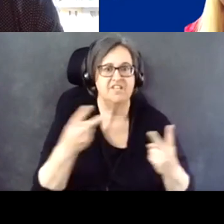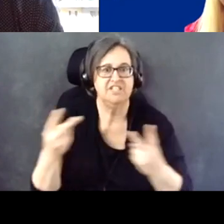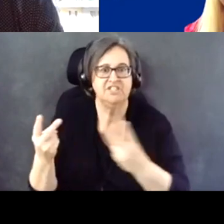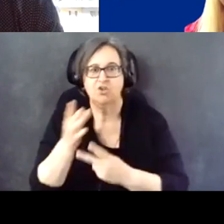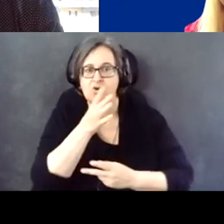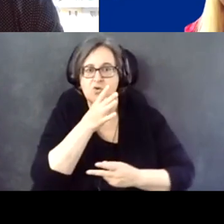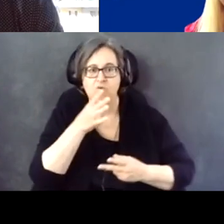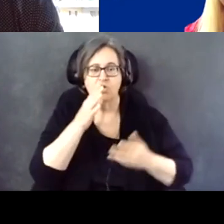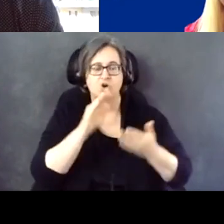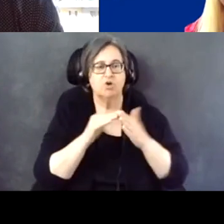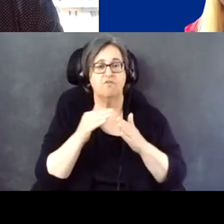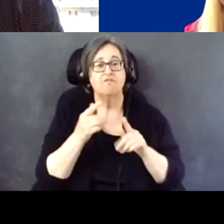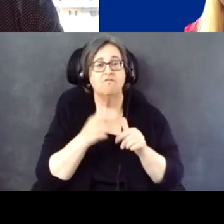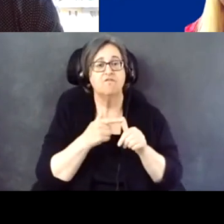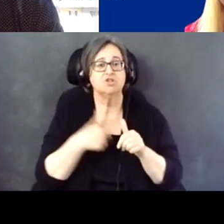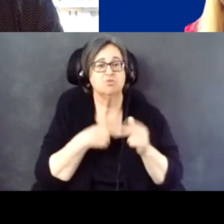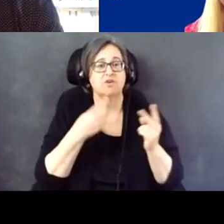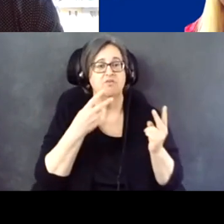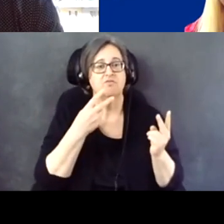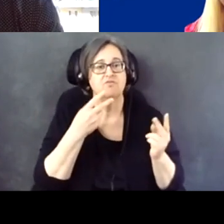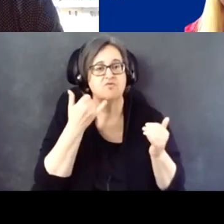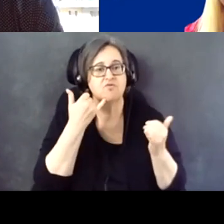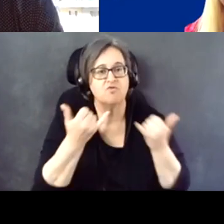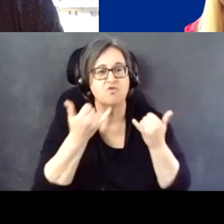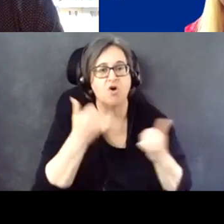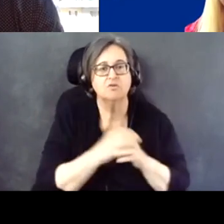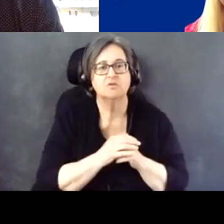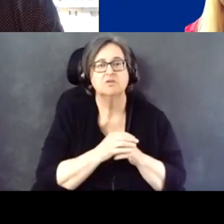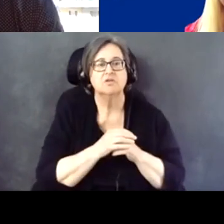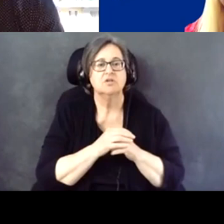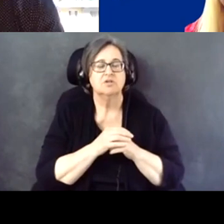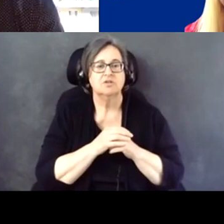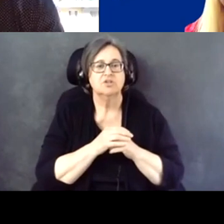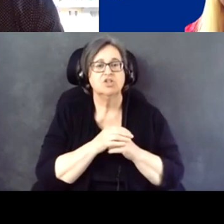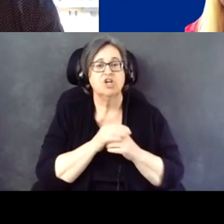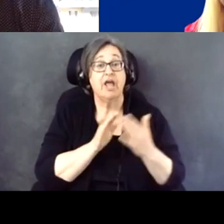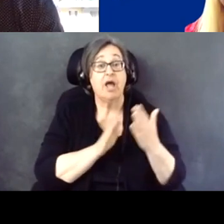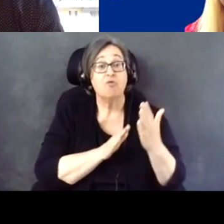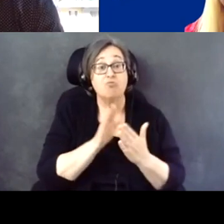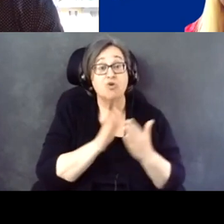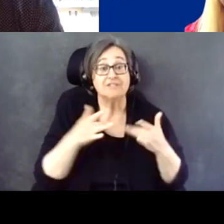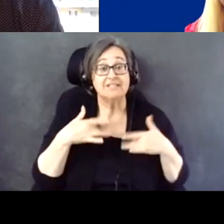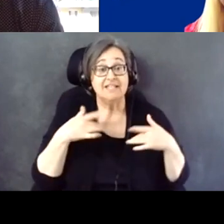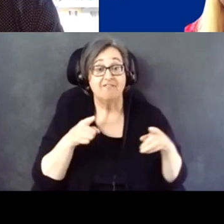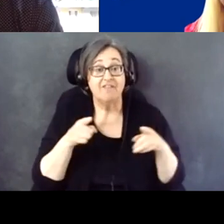We did personal, in-person events.